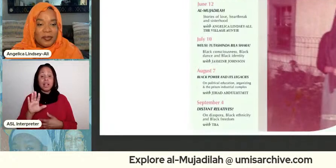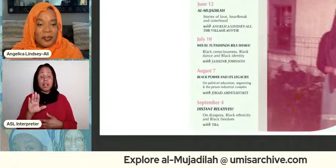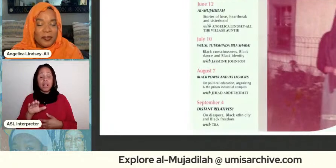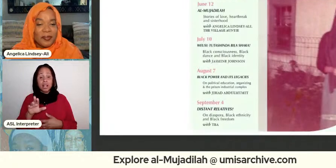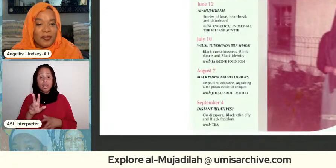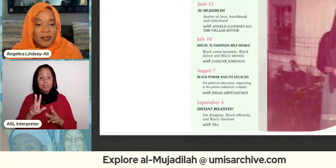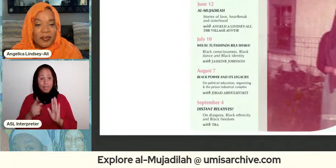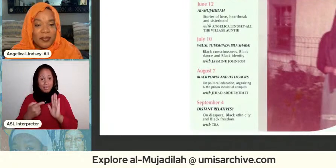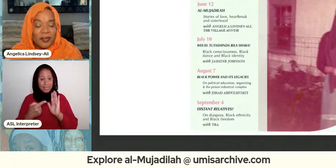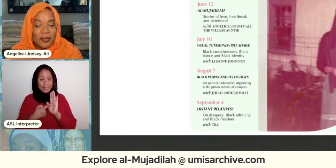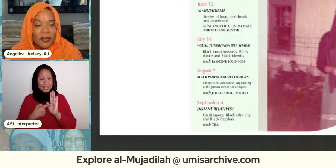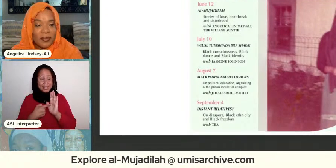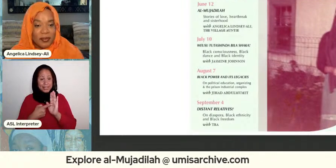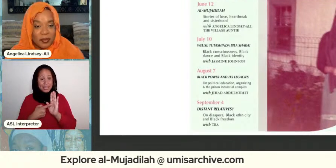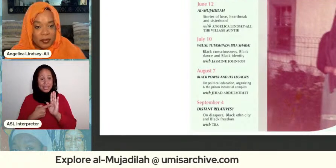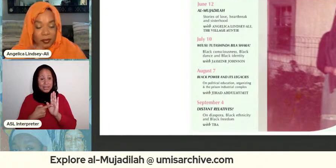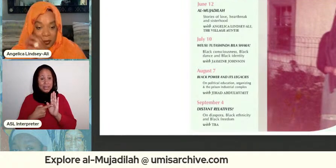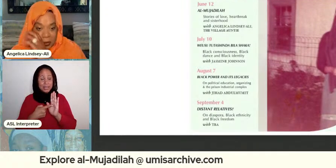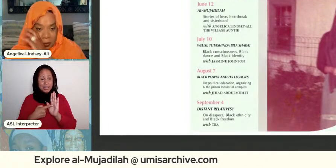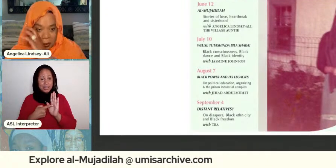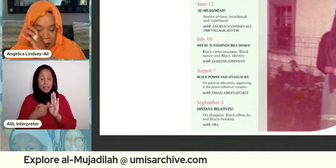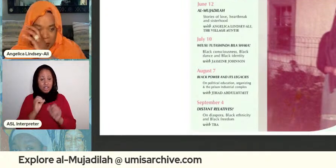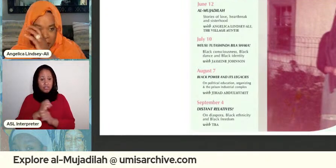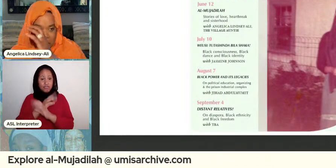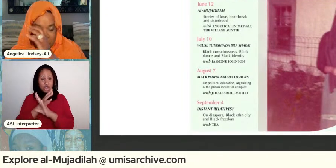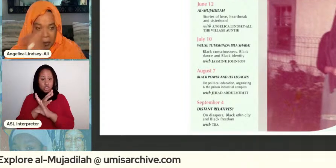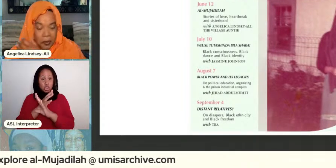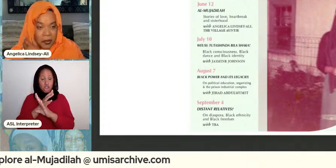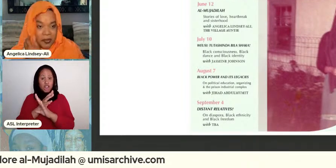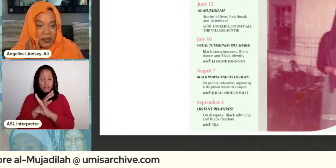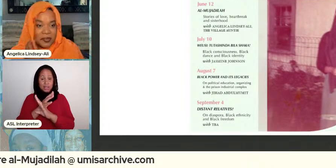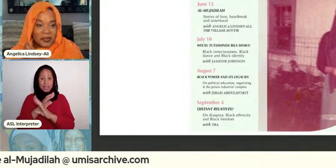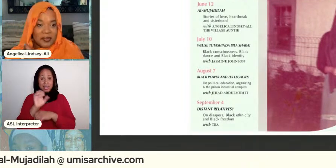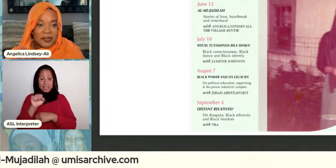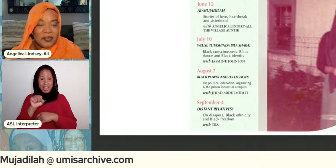this is like so this is virtual but it's like you in the museum right so you go to a museum